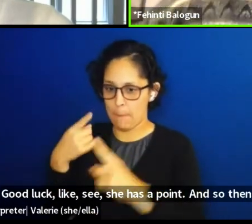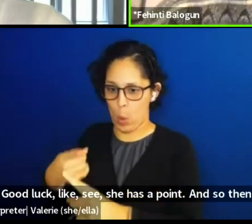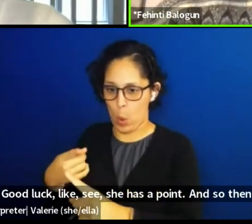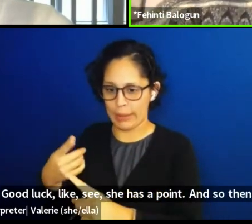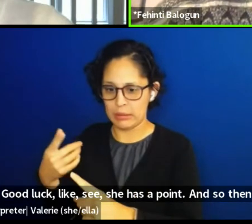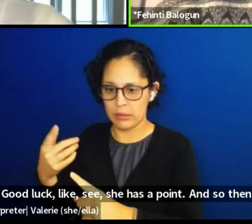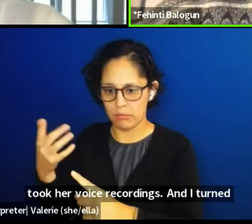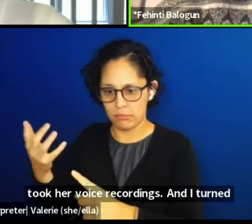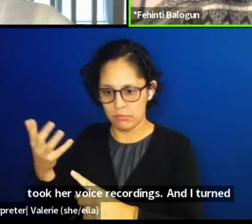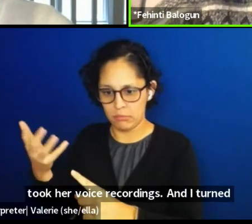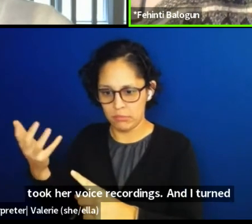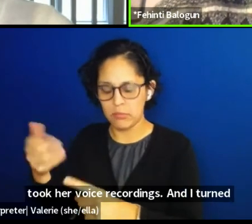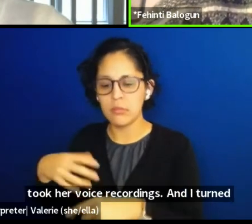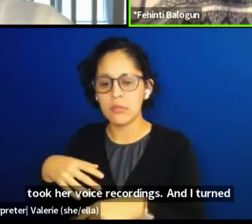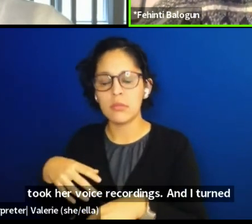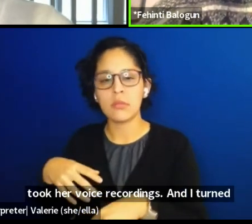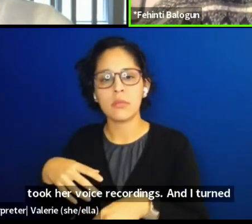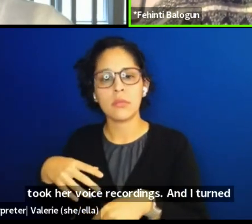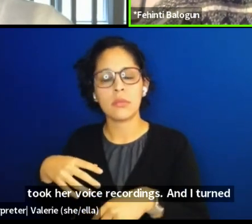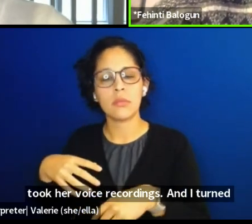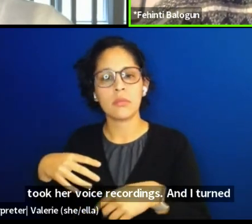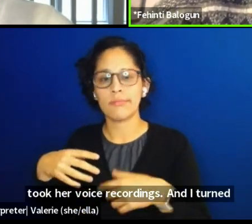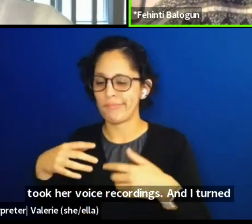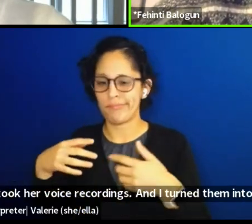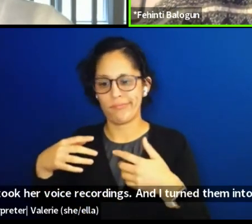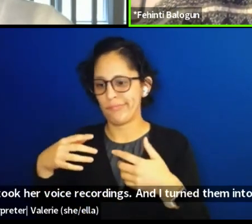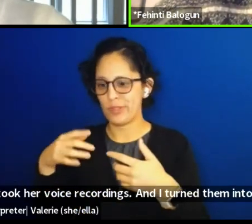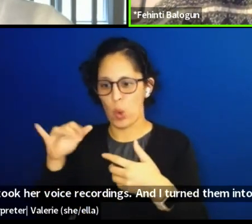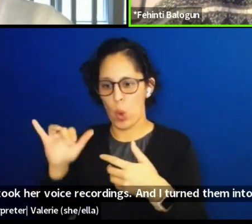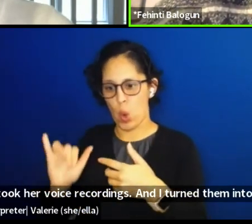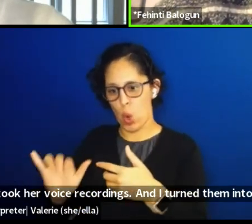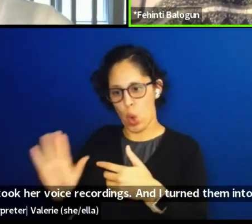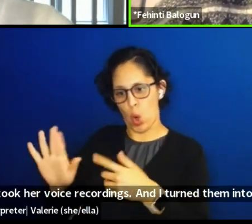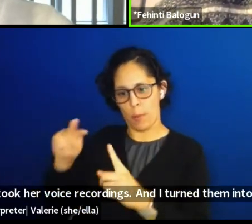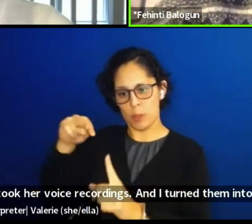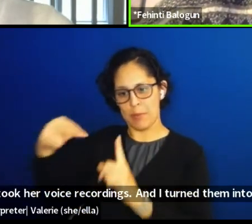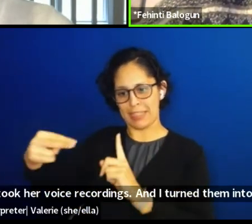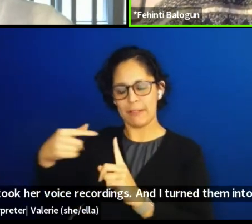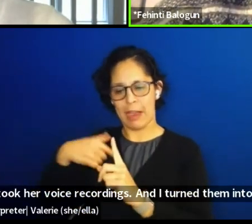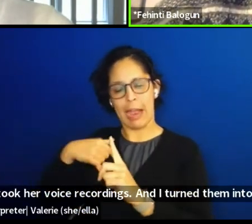and I turned them into a climate lecture because I realized with the life that I have as an artist